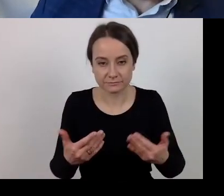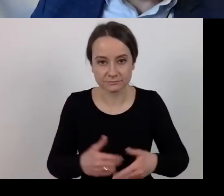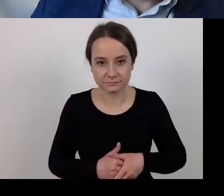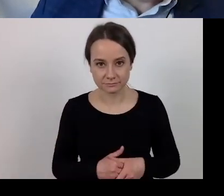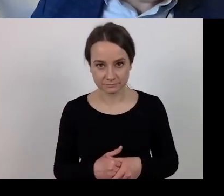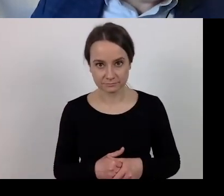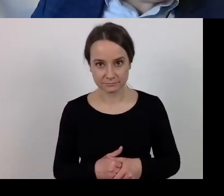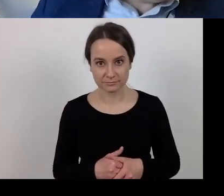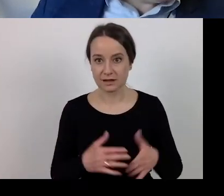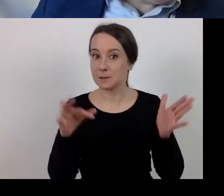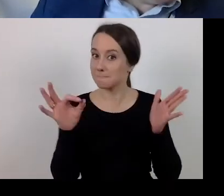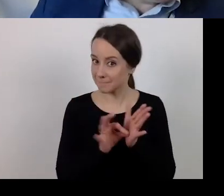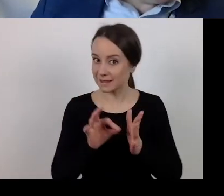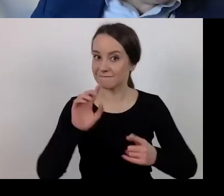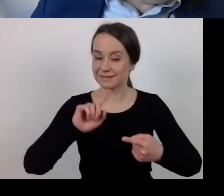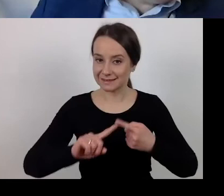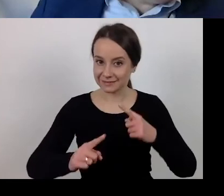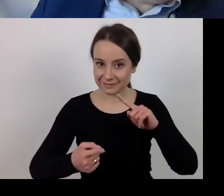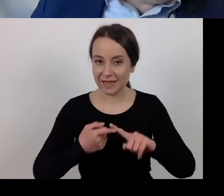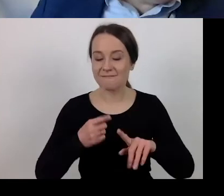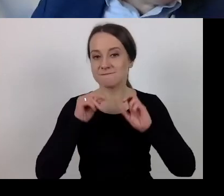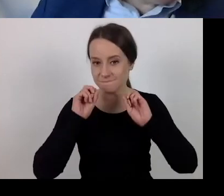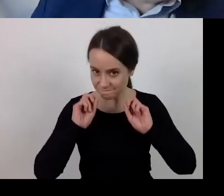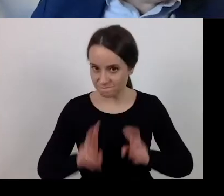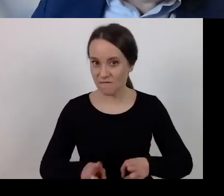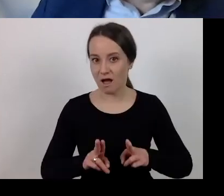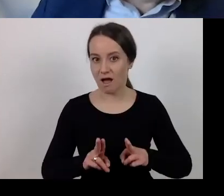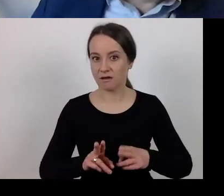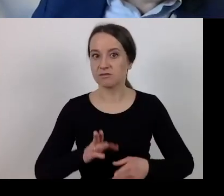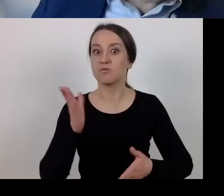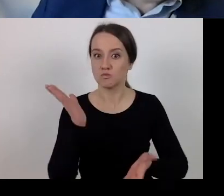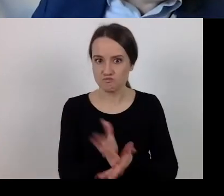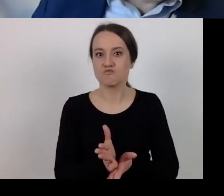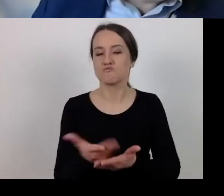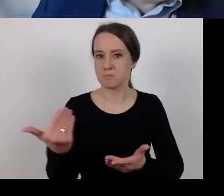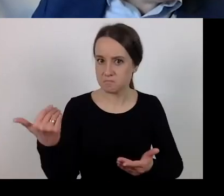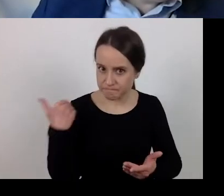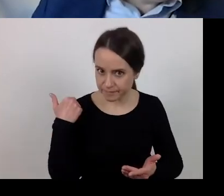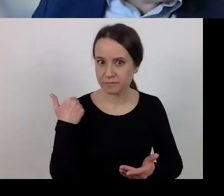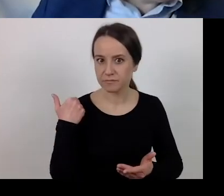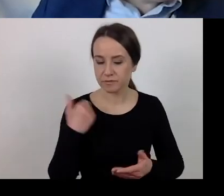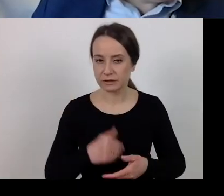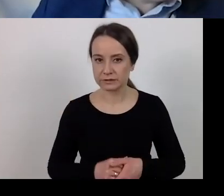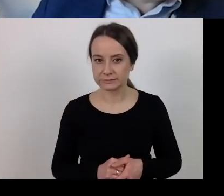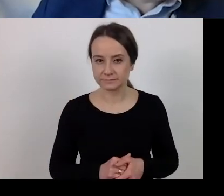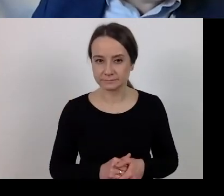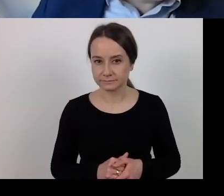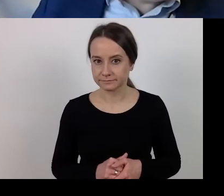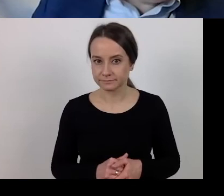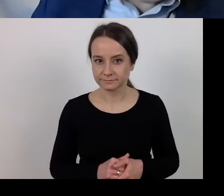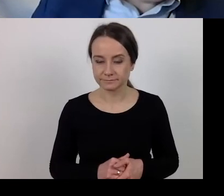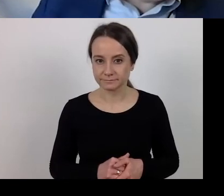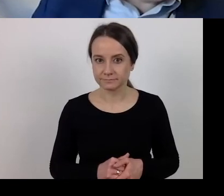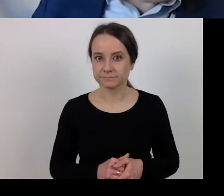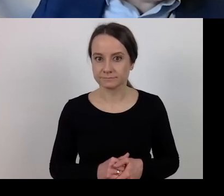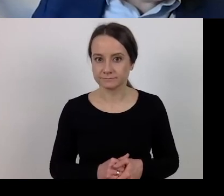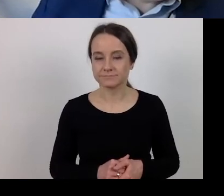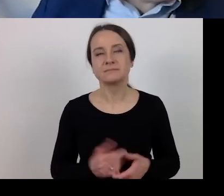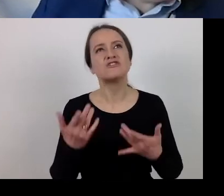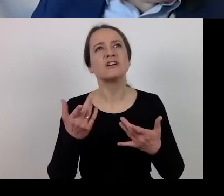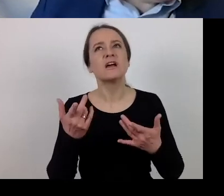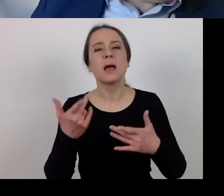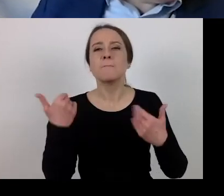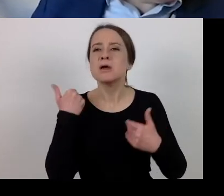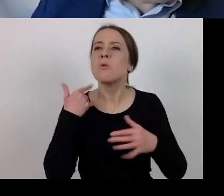monitored with due diligence.